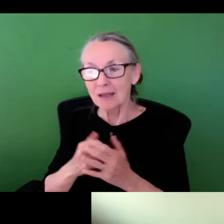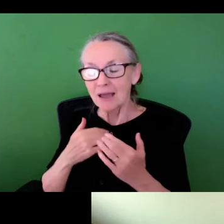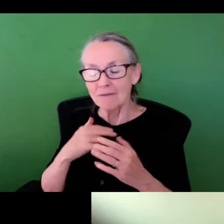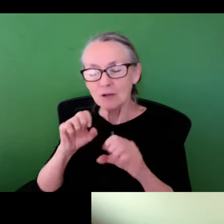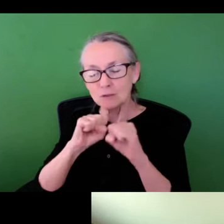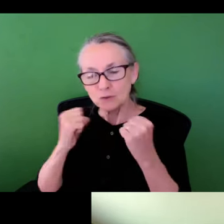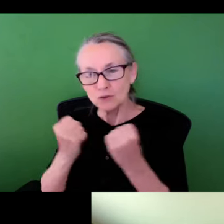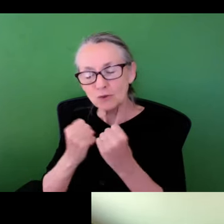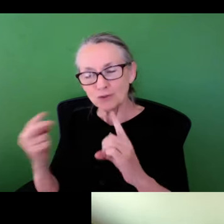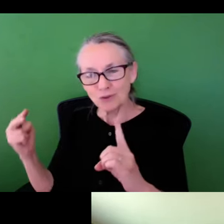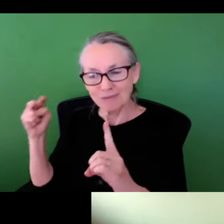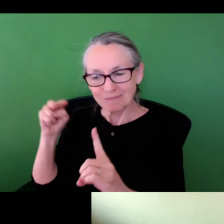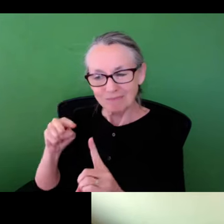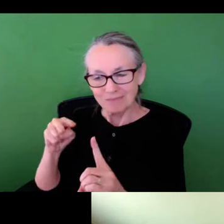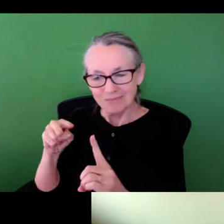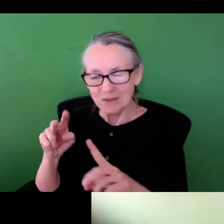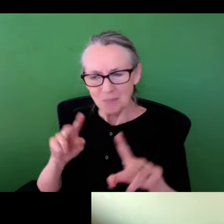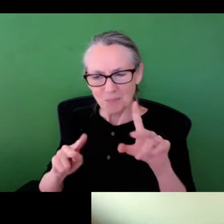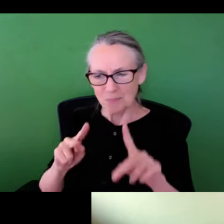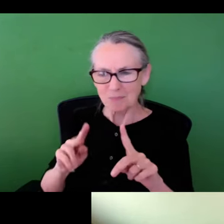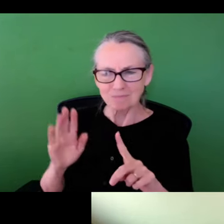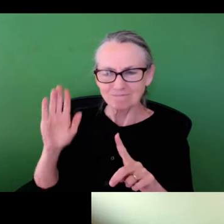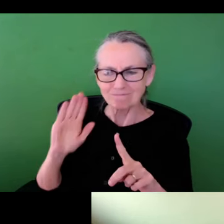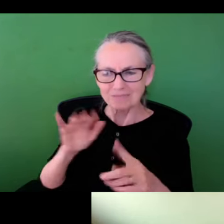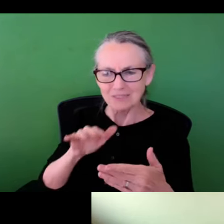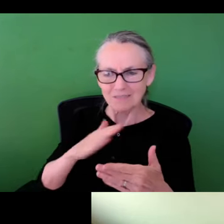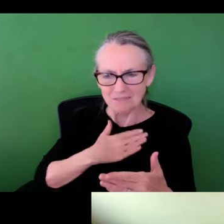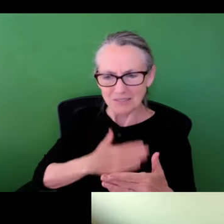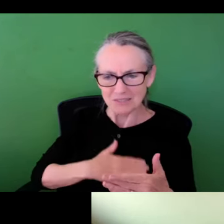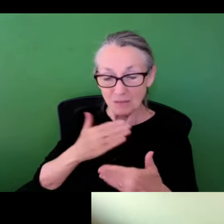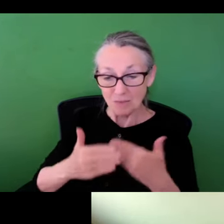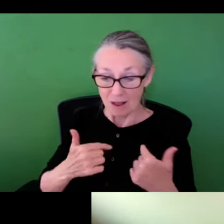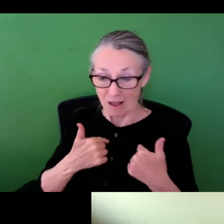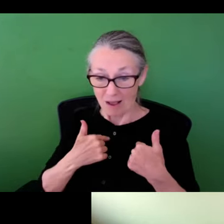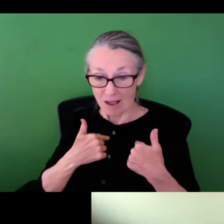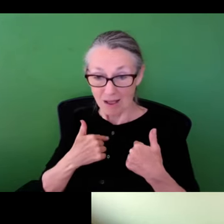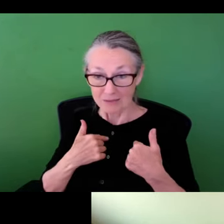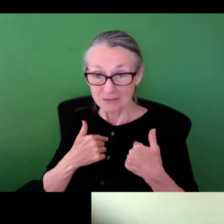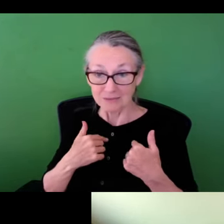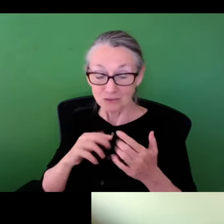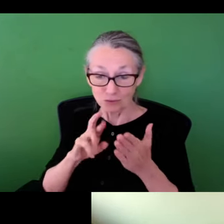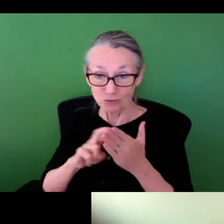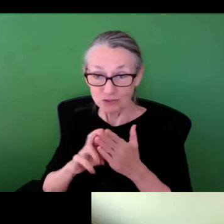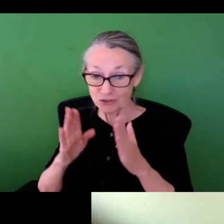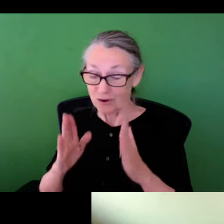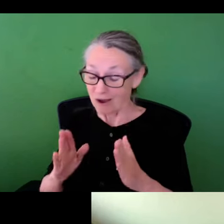and unique again in the instance that taking a social lens to what has largely been studies